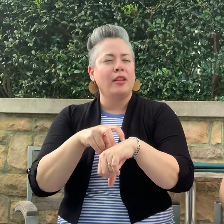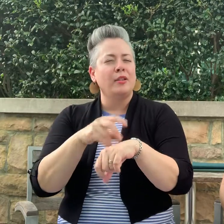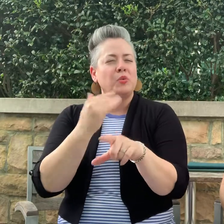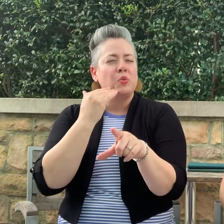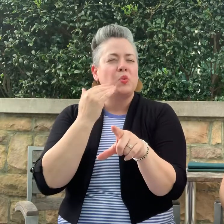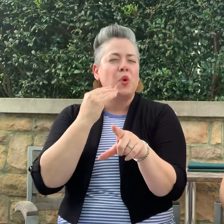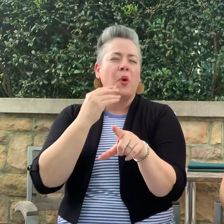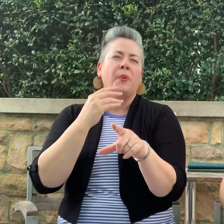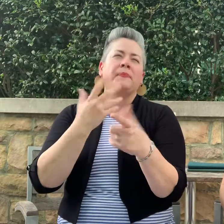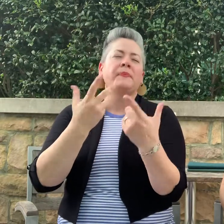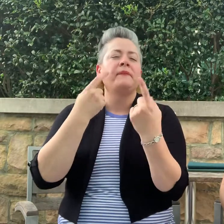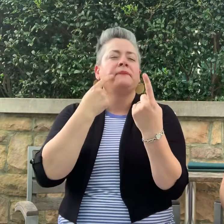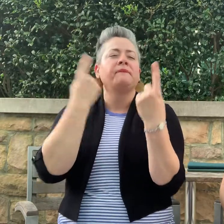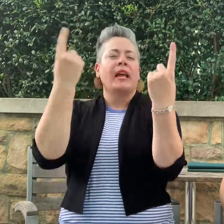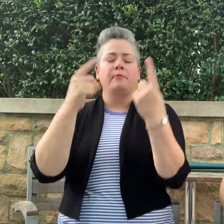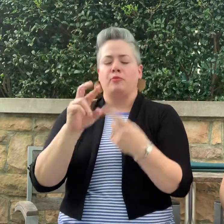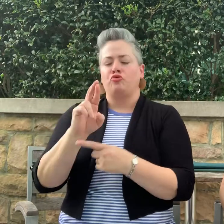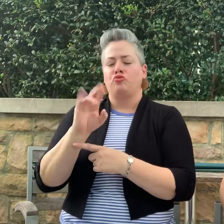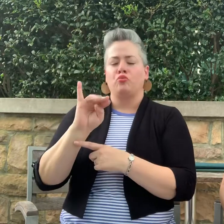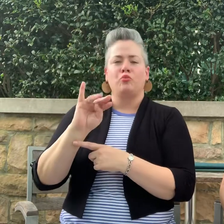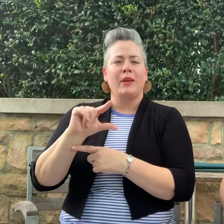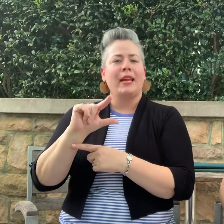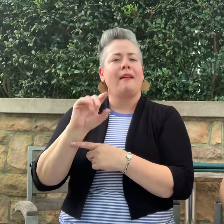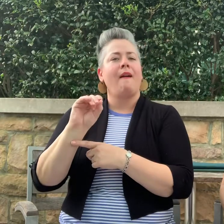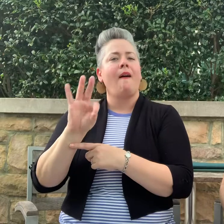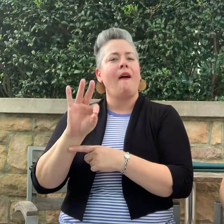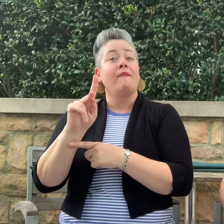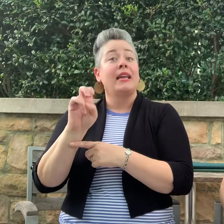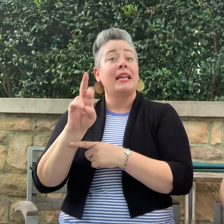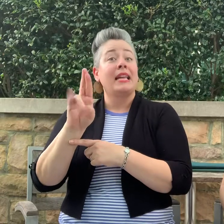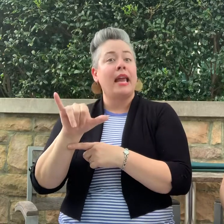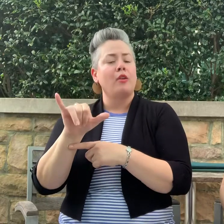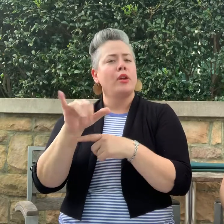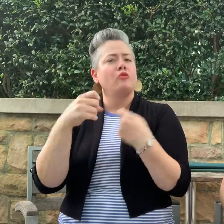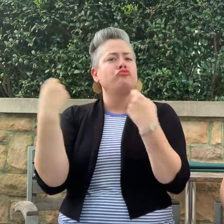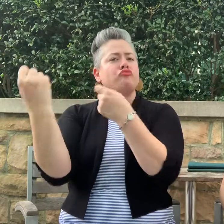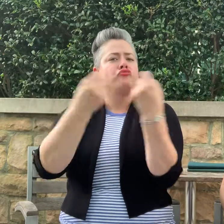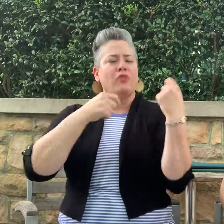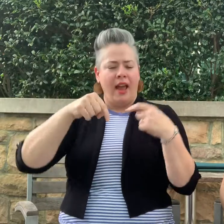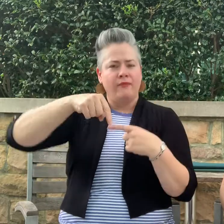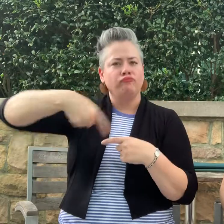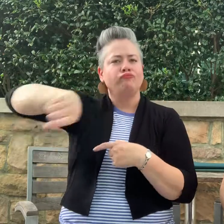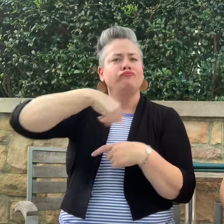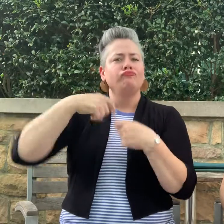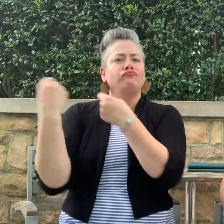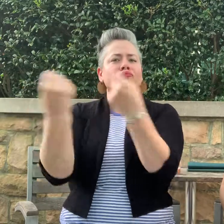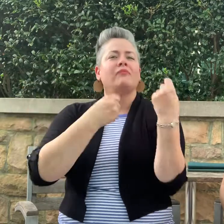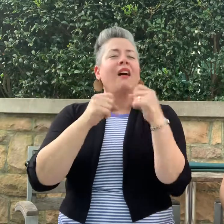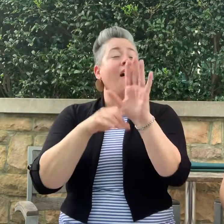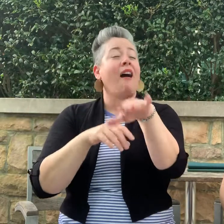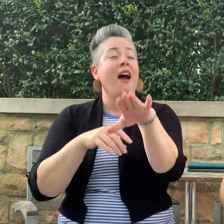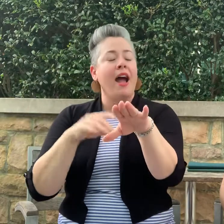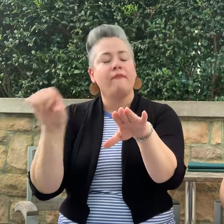The famous Ring most people know is the Ring of Kerry.